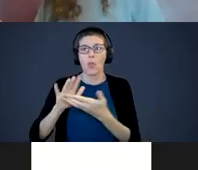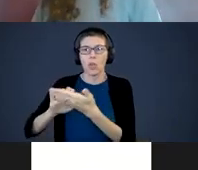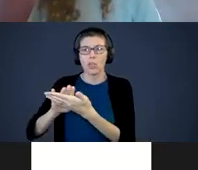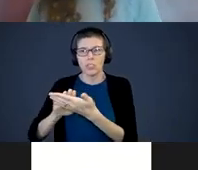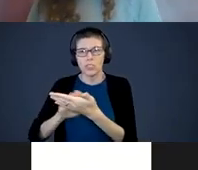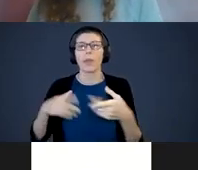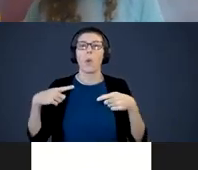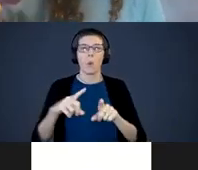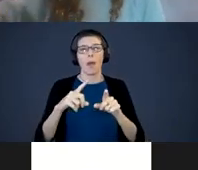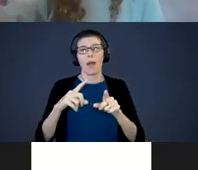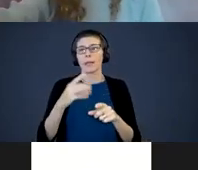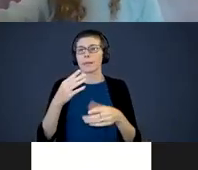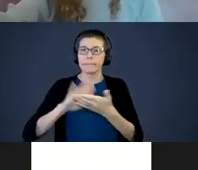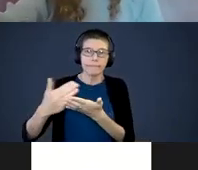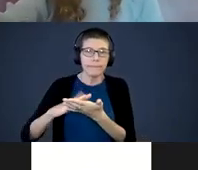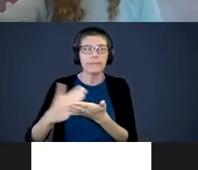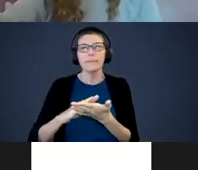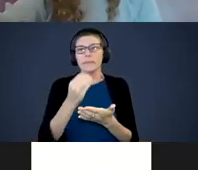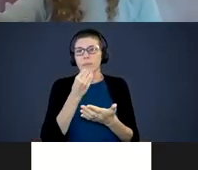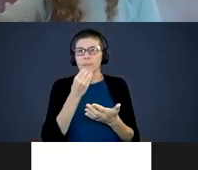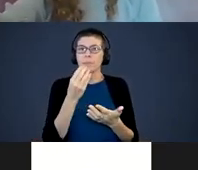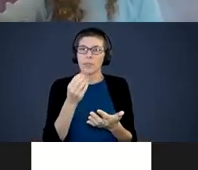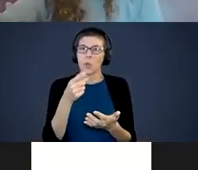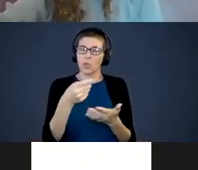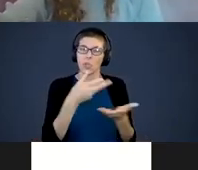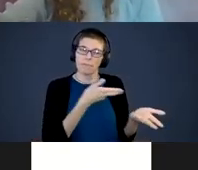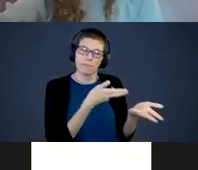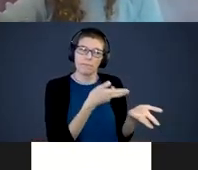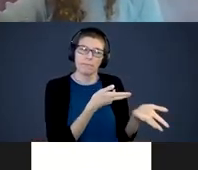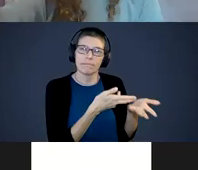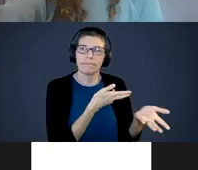fixing dinner. You are staying engaged and talking to them about what you are doing.